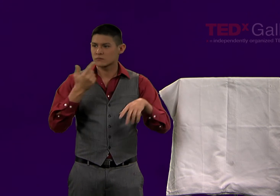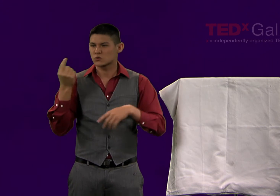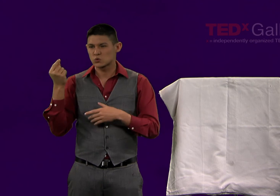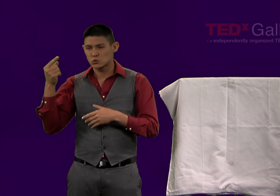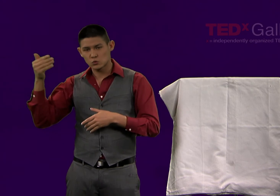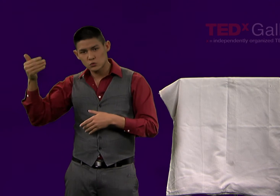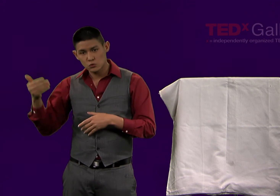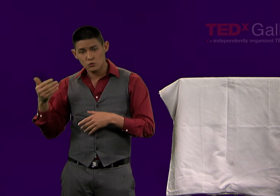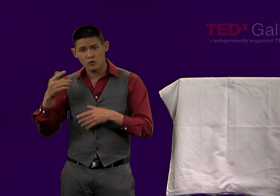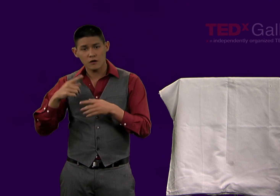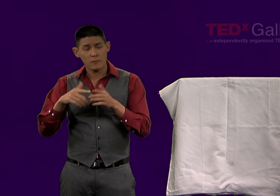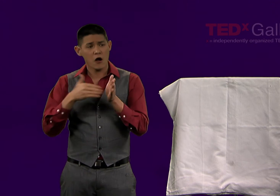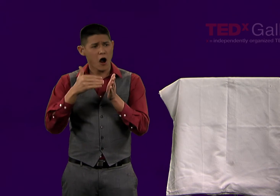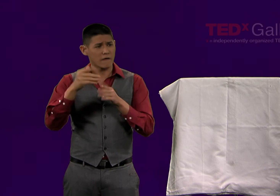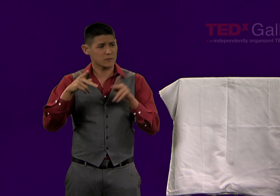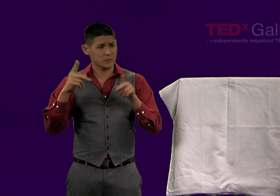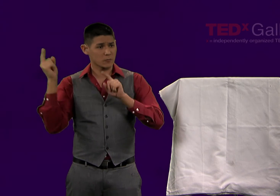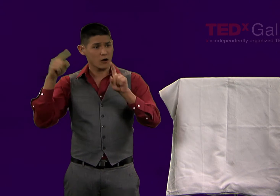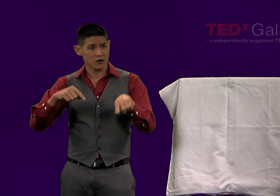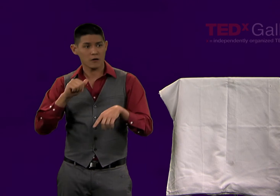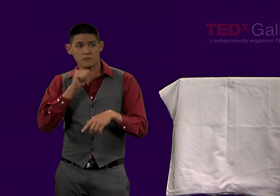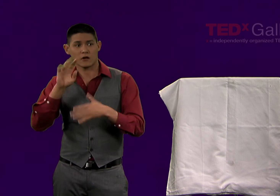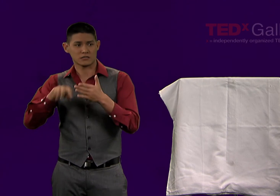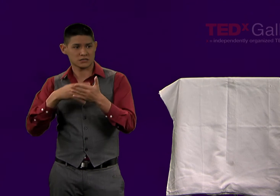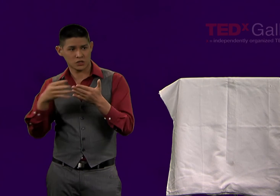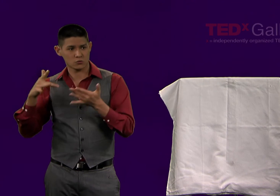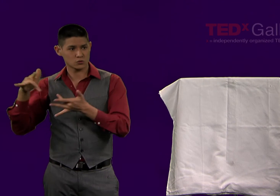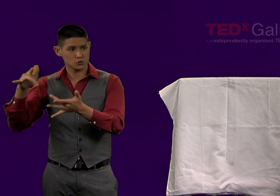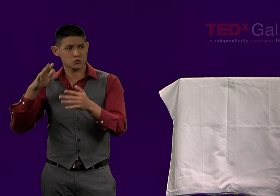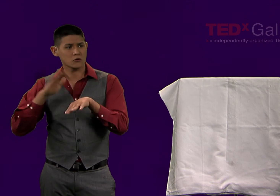that talk about their own department, its aims, its goals.